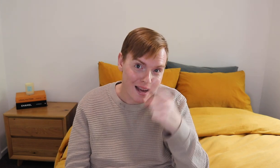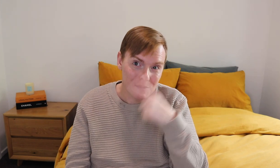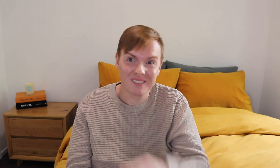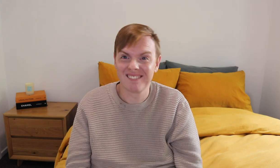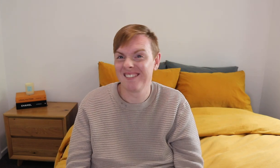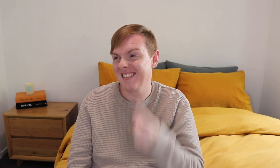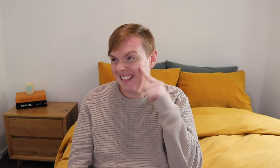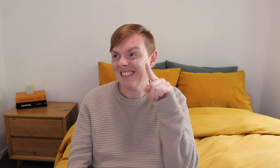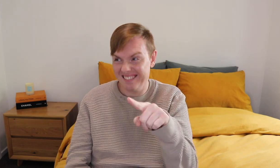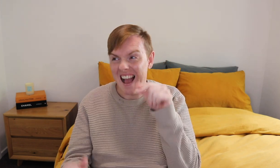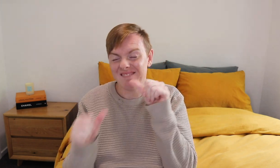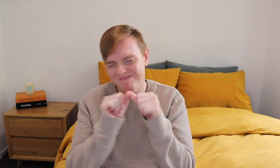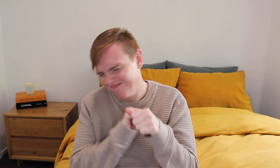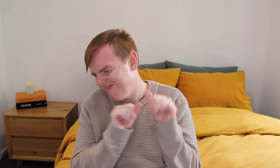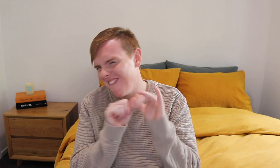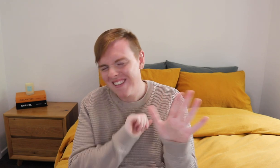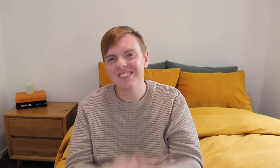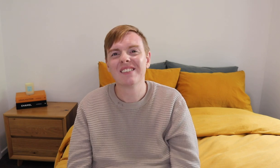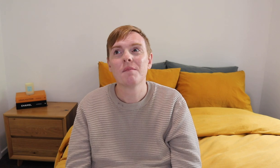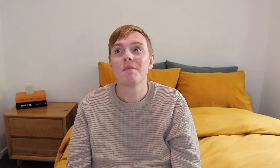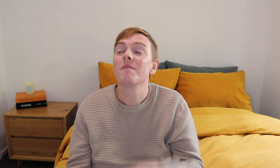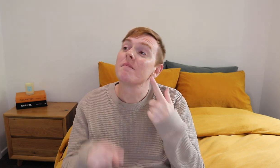That was a best day!